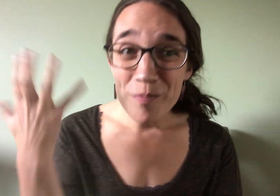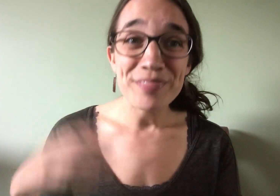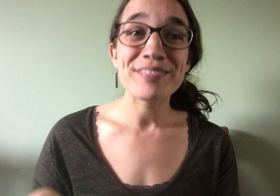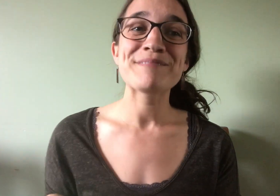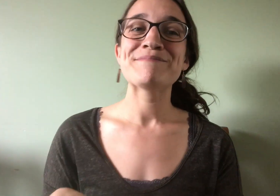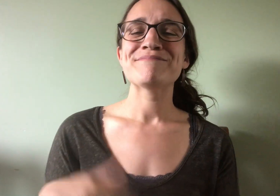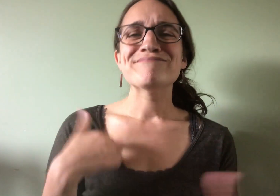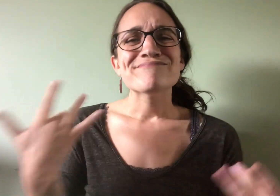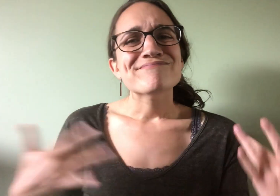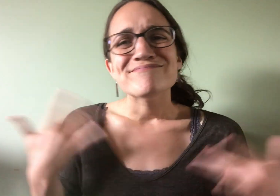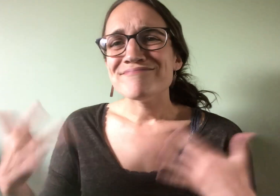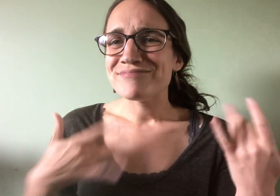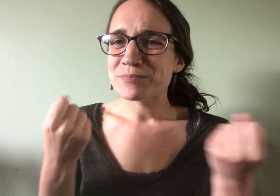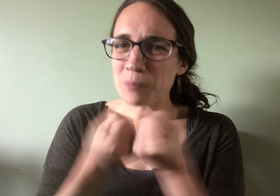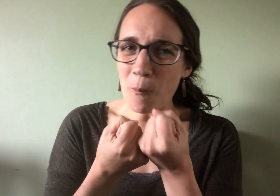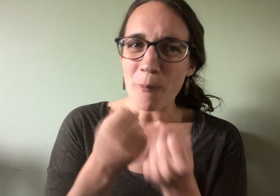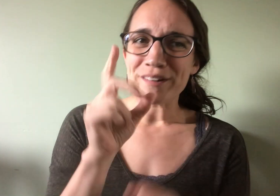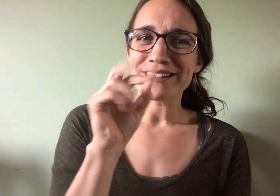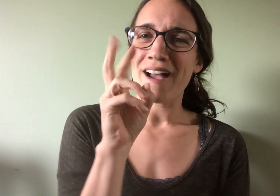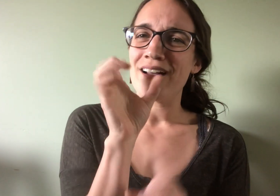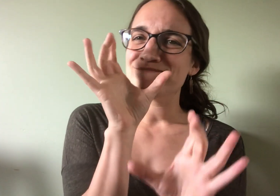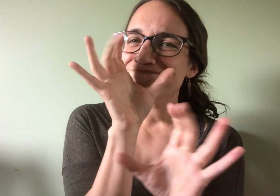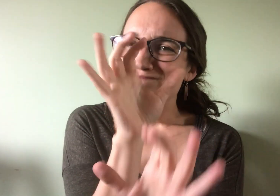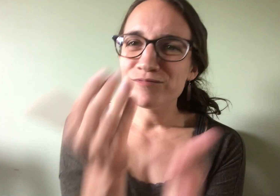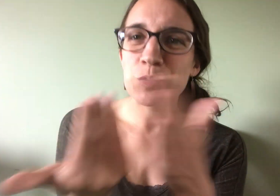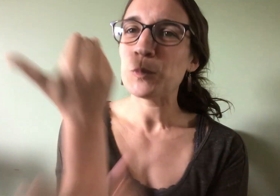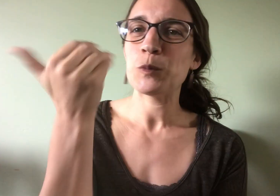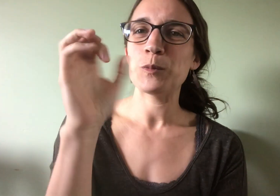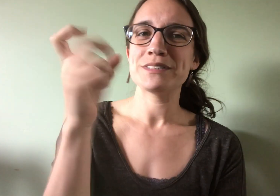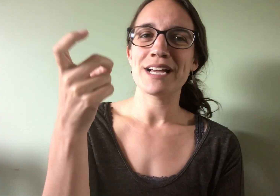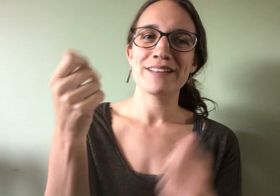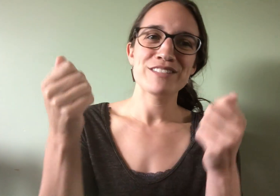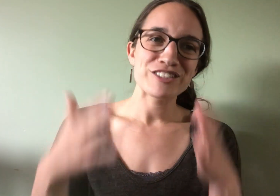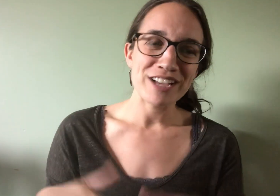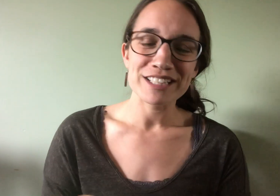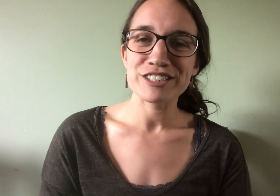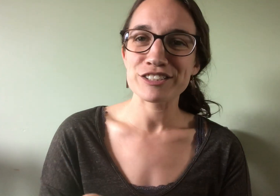I'm excited to support DOVE in the search for a new Executive Director!